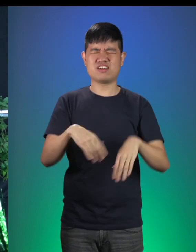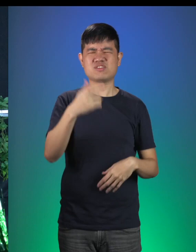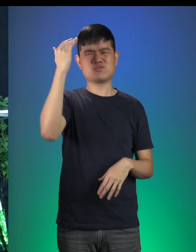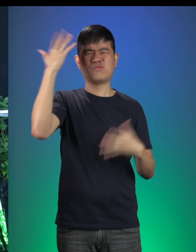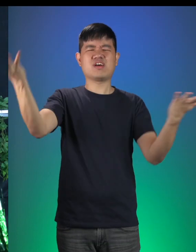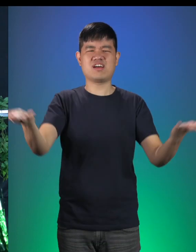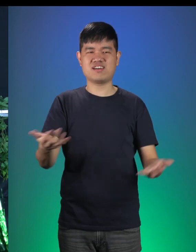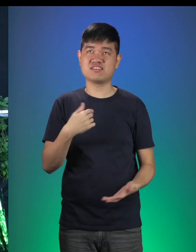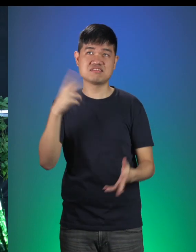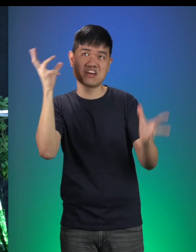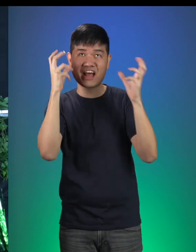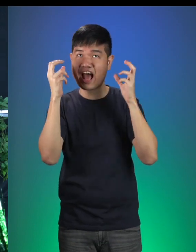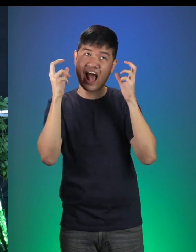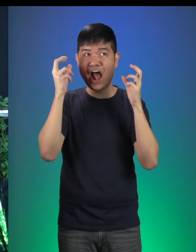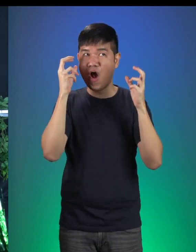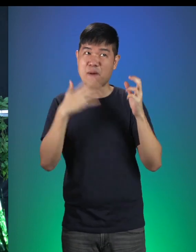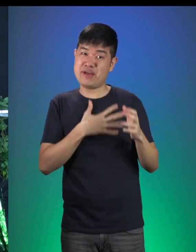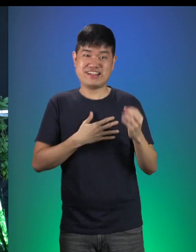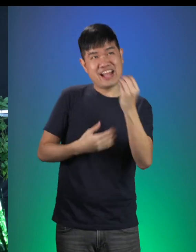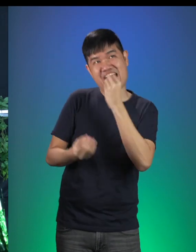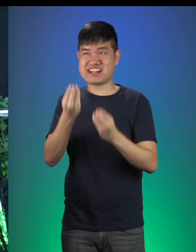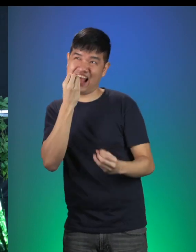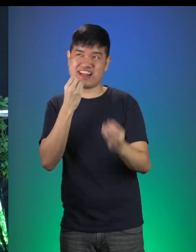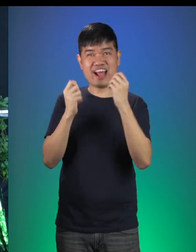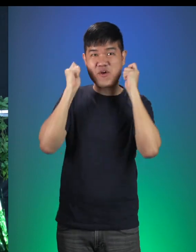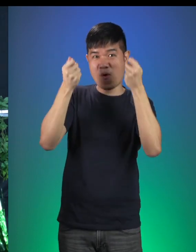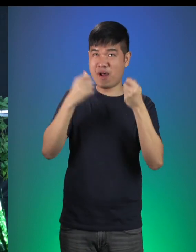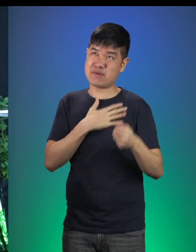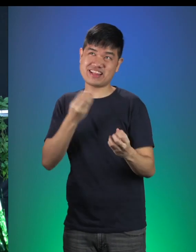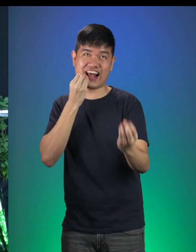All I can hear you saying is “Please eat Little Red! Please eat Little Red!”